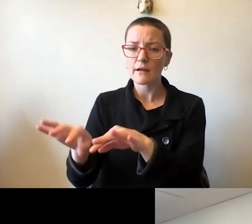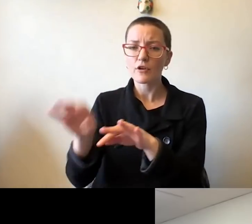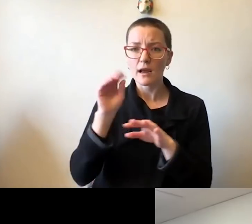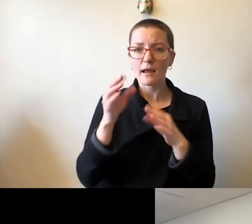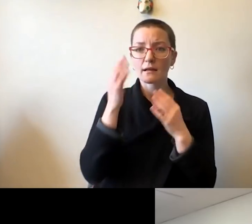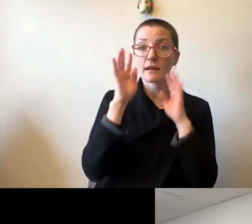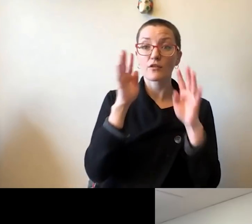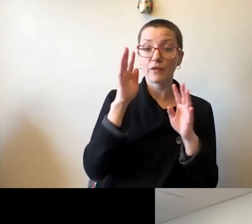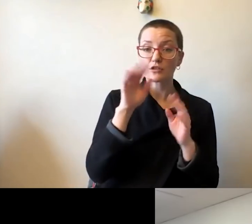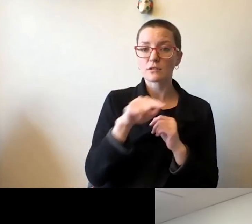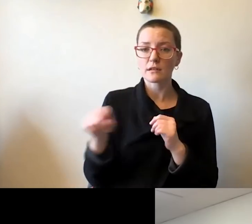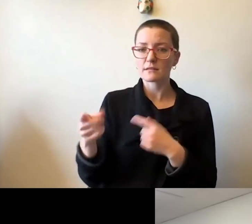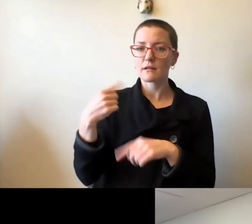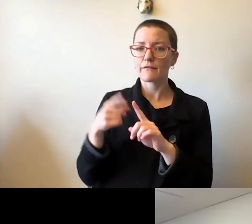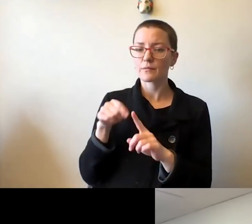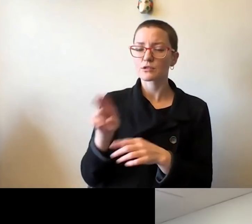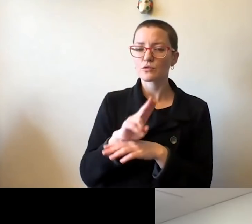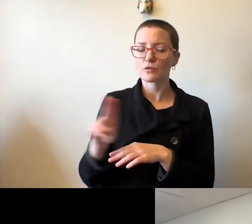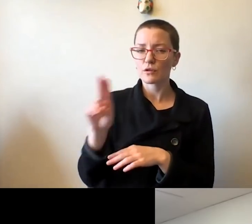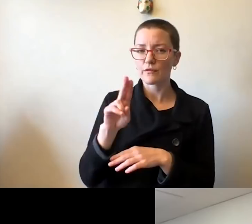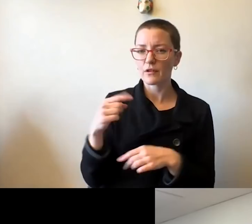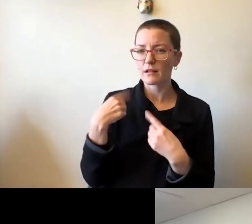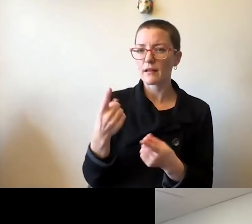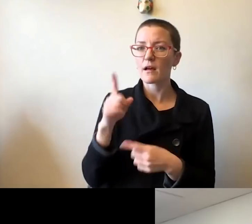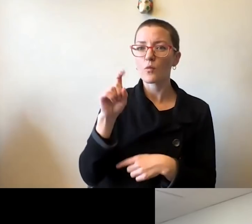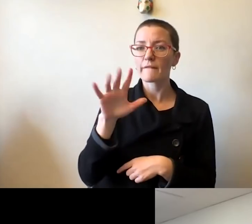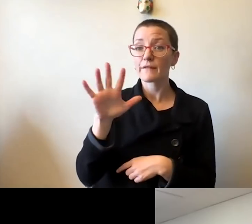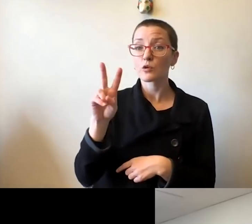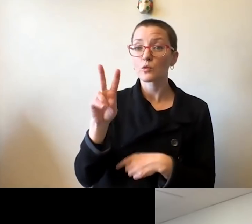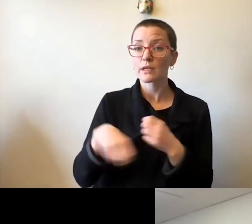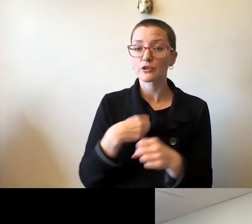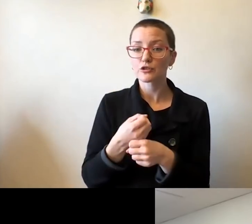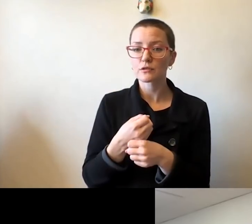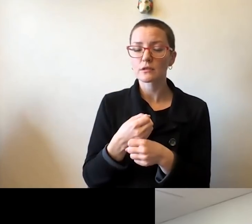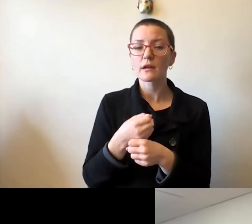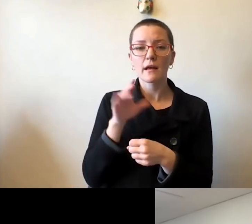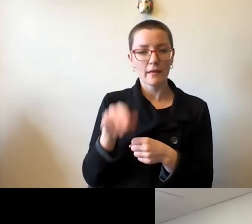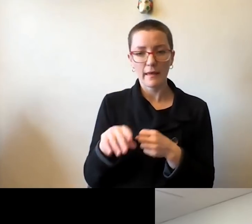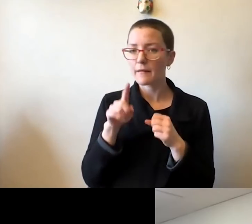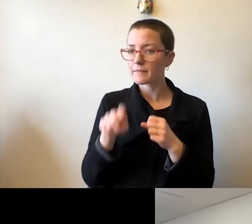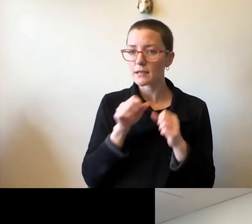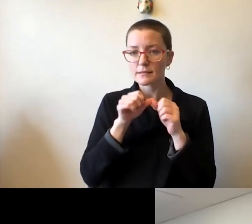out of this university in the last 152 years, and must continue to come out of this university